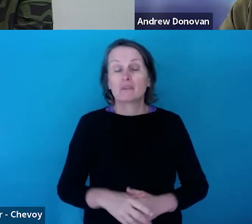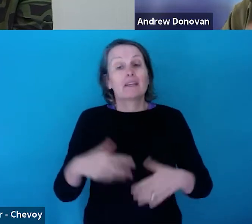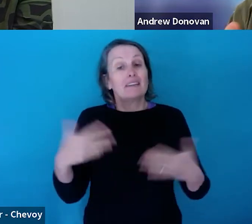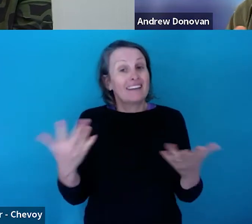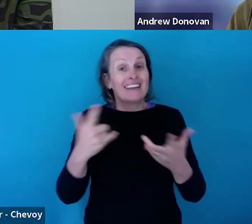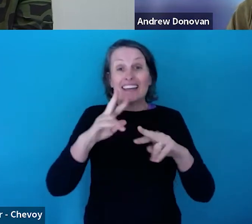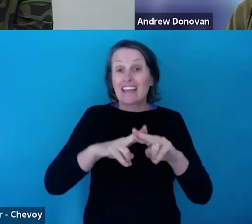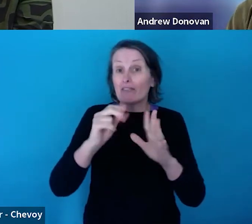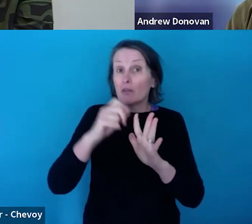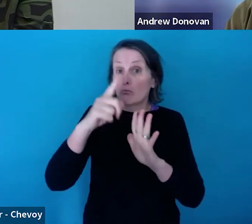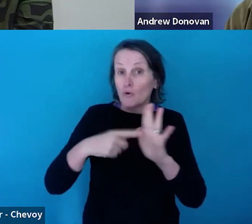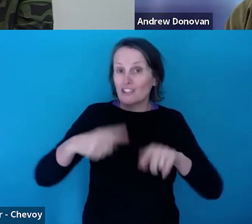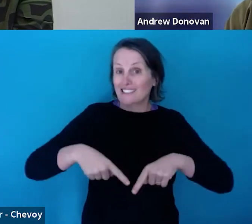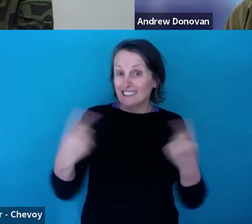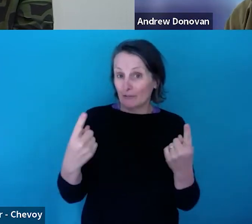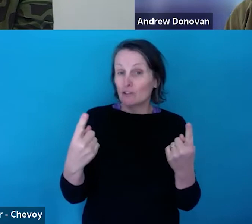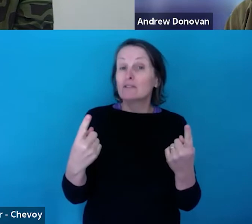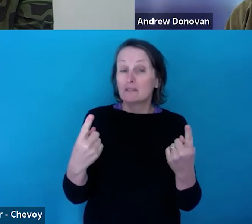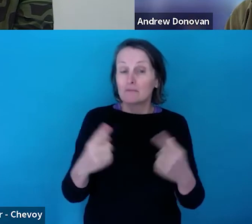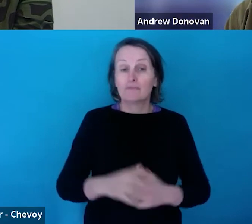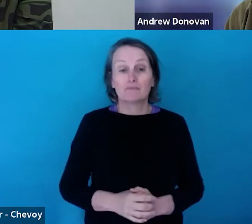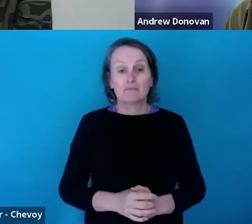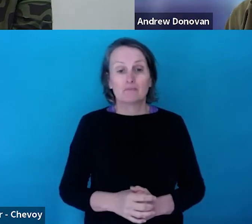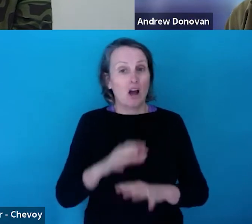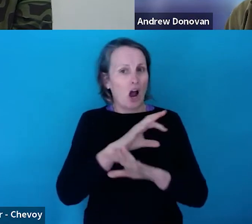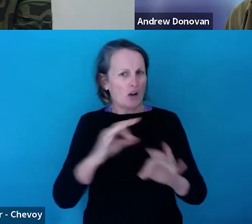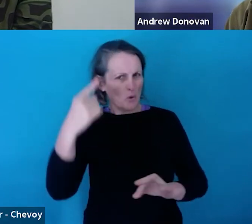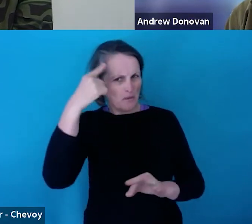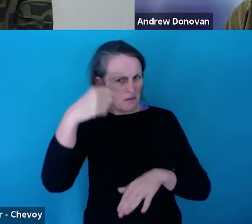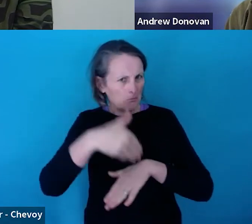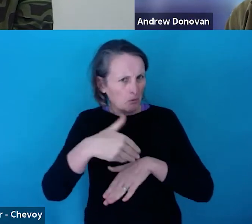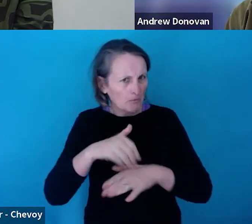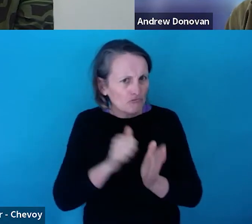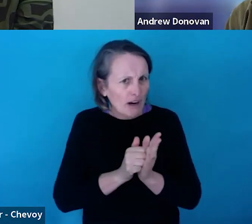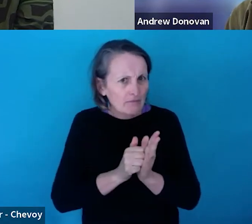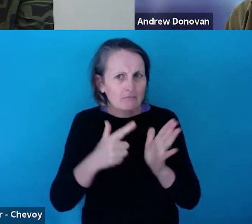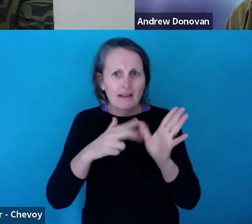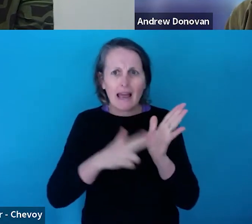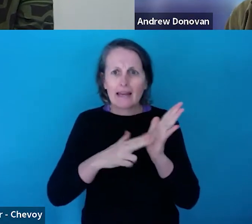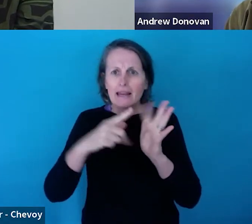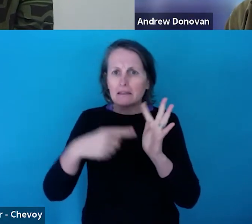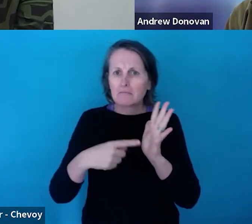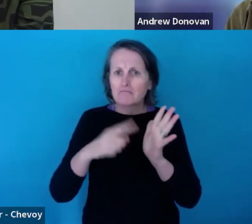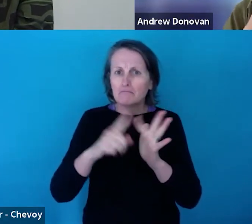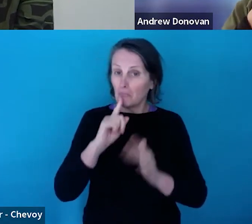If the projects are different, I don't think that should be an issue. Should it, Annette? No.